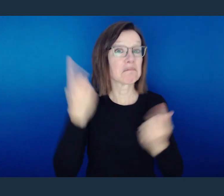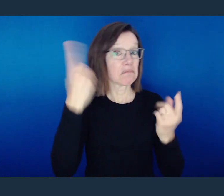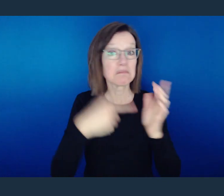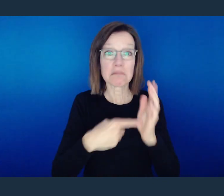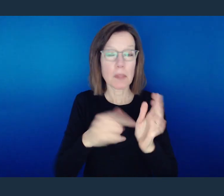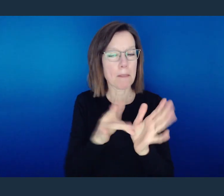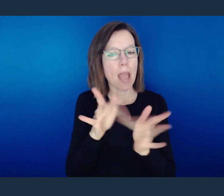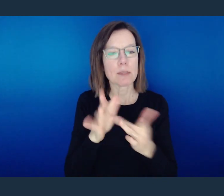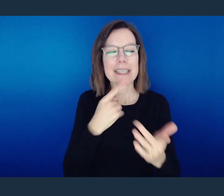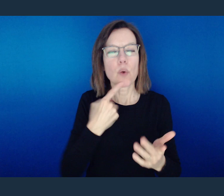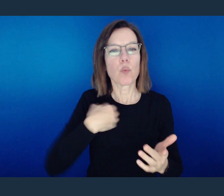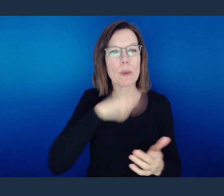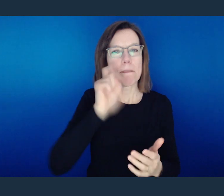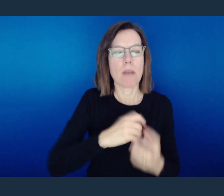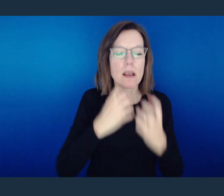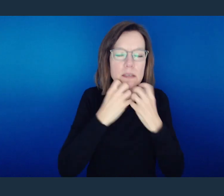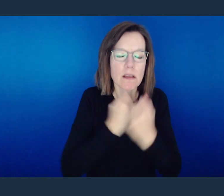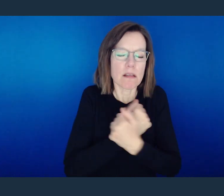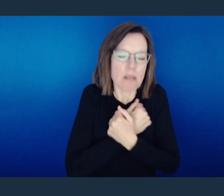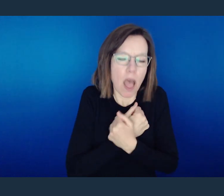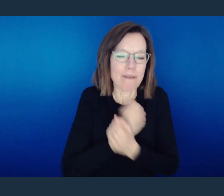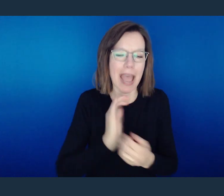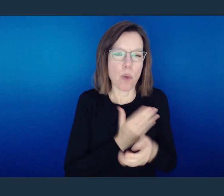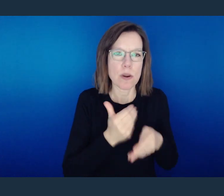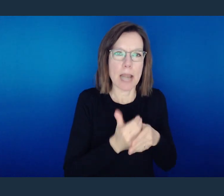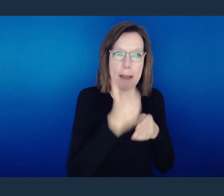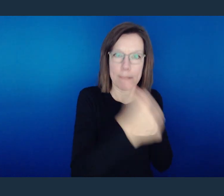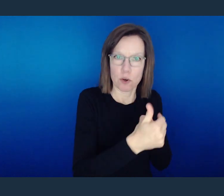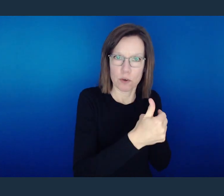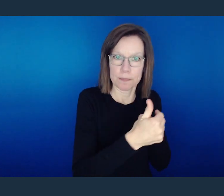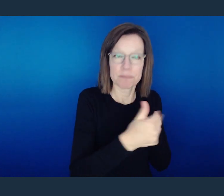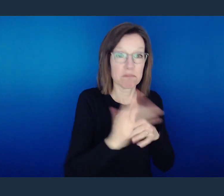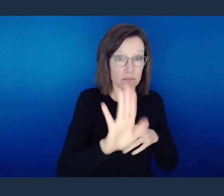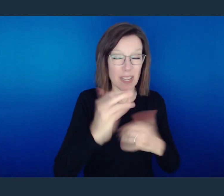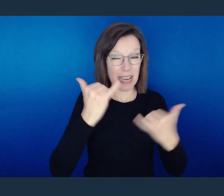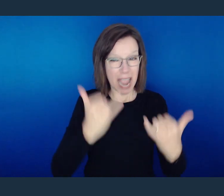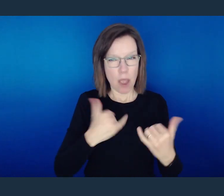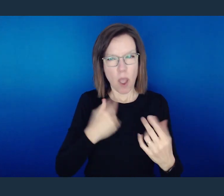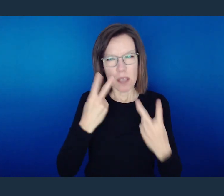The Bible tells us to love our neighbor. Right now, it plagues my heart.